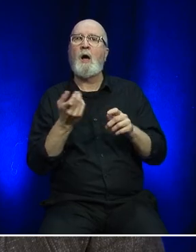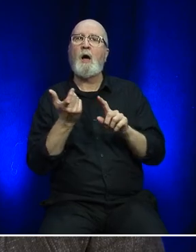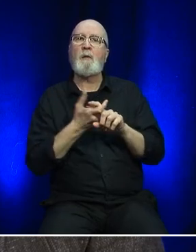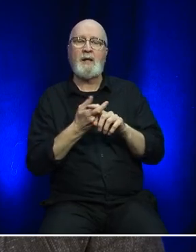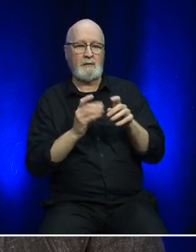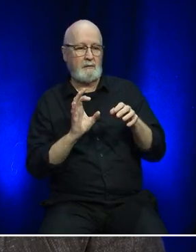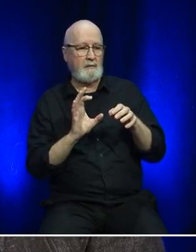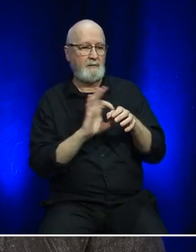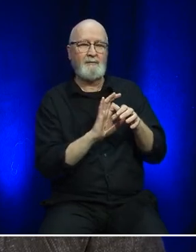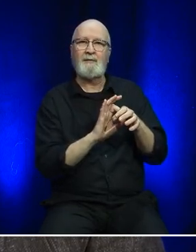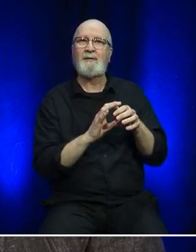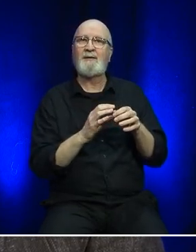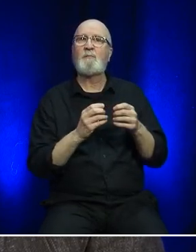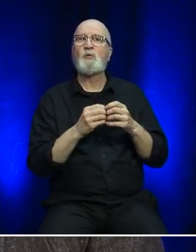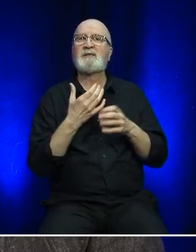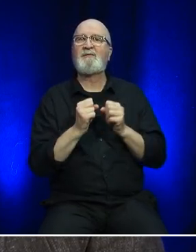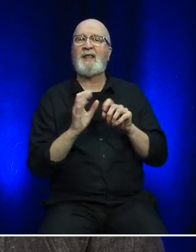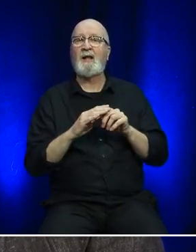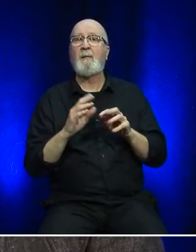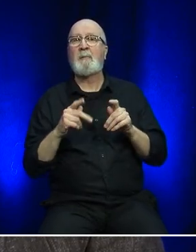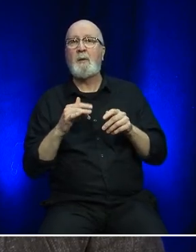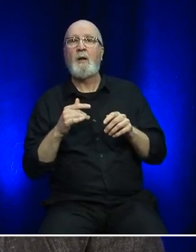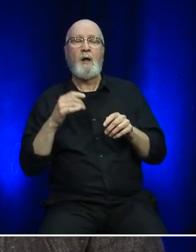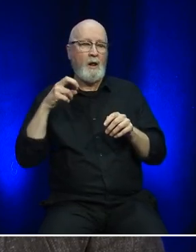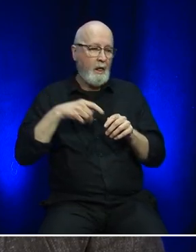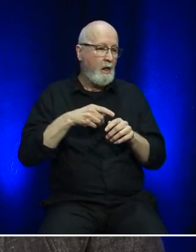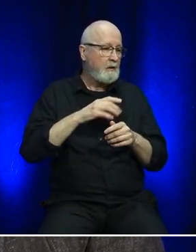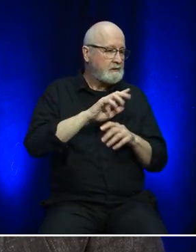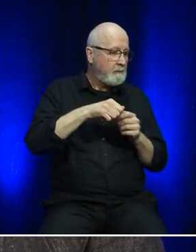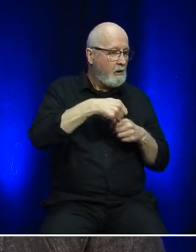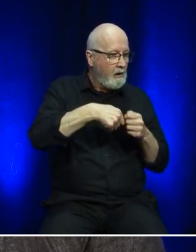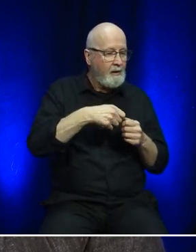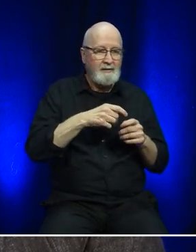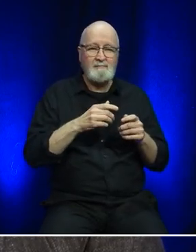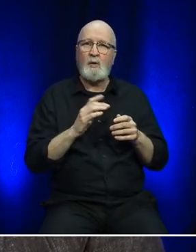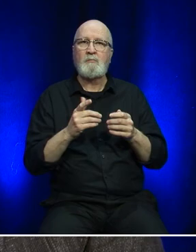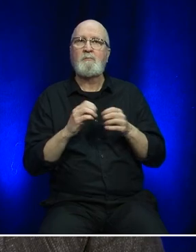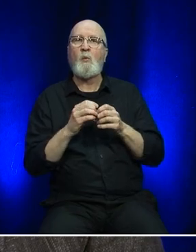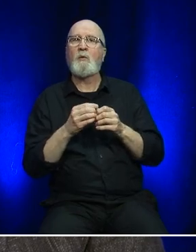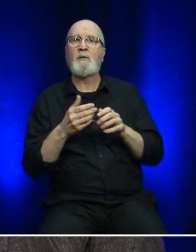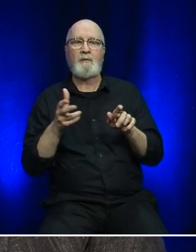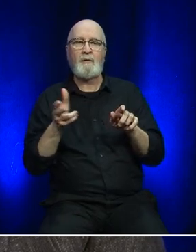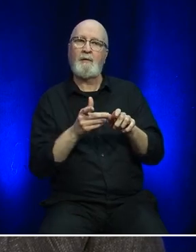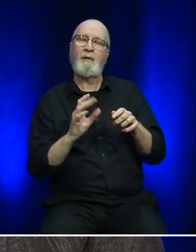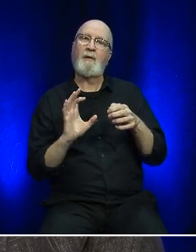more flexibility when we operate the business So we're always looking at ways to improve